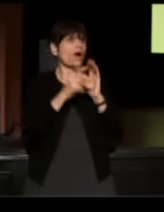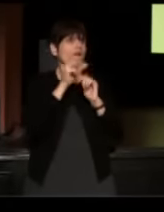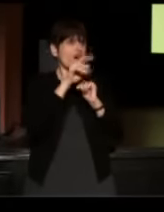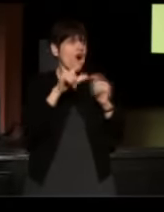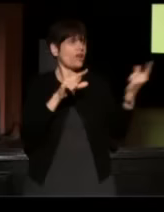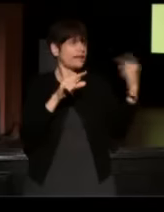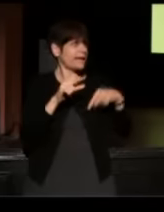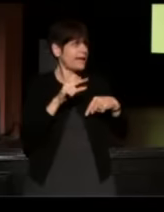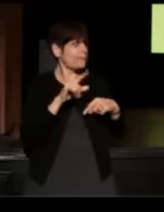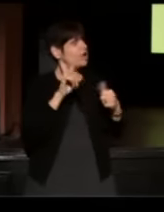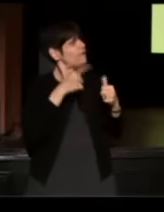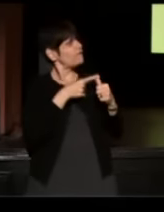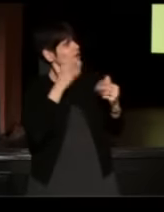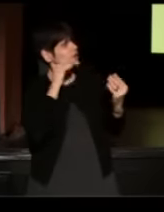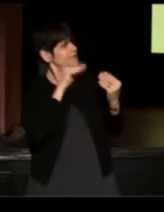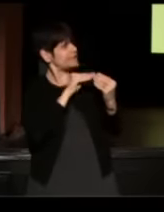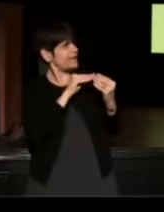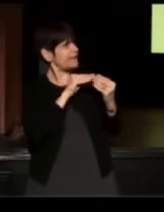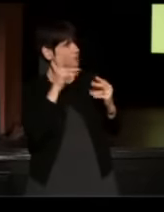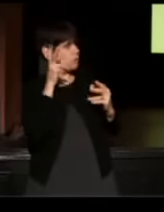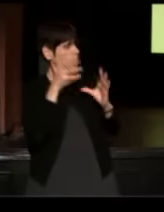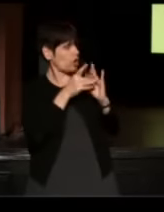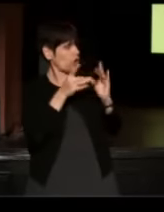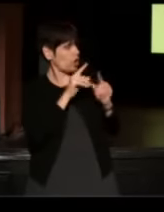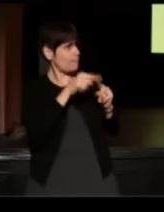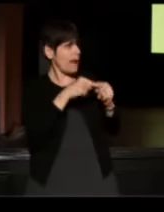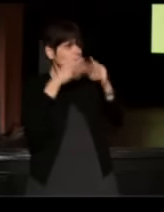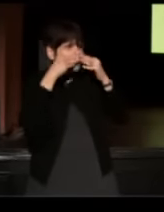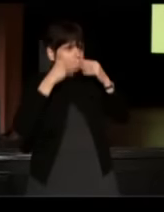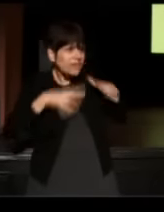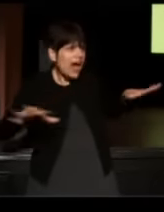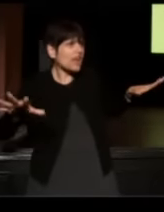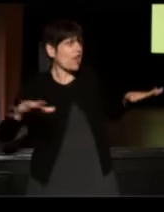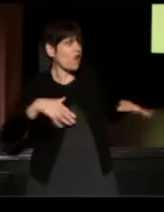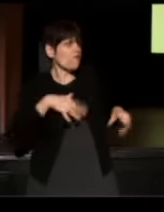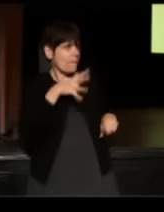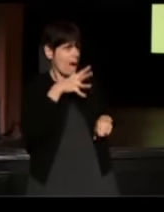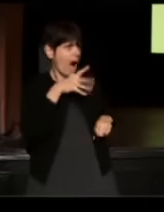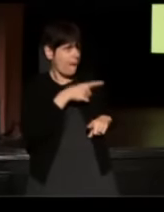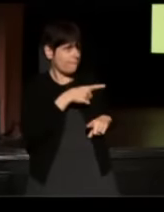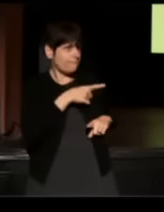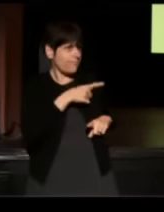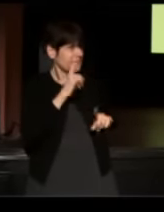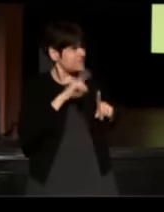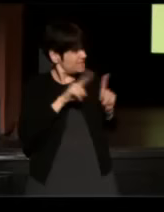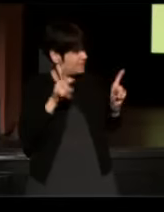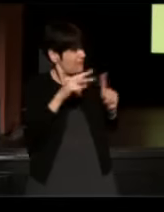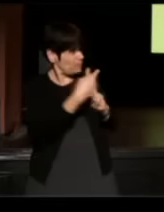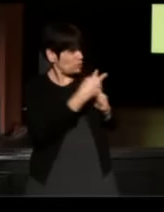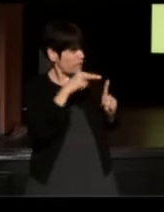(Rebecca) So your first kiss, we heard about how you bled all over mom. Do you have any different take on that story?